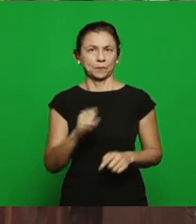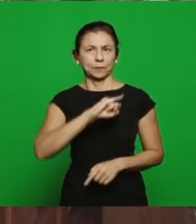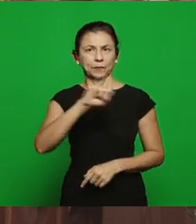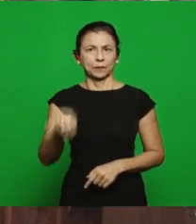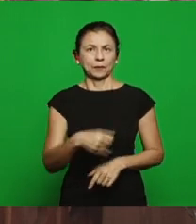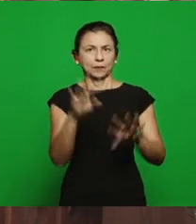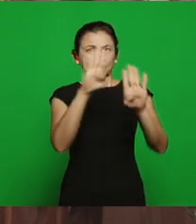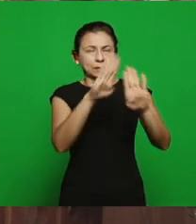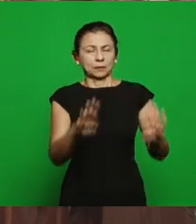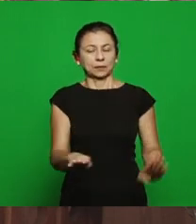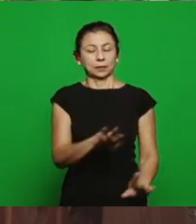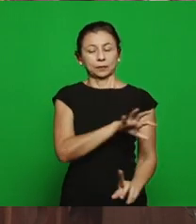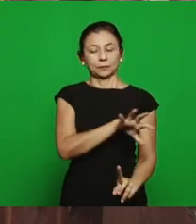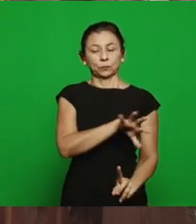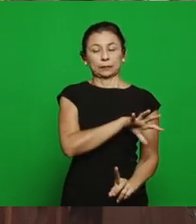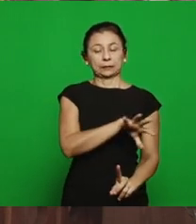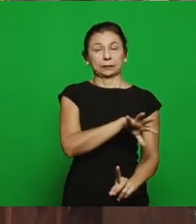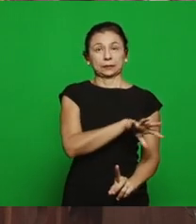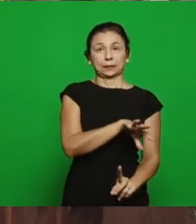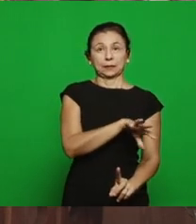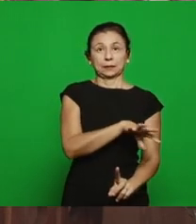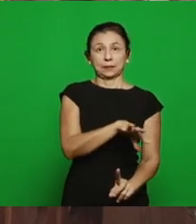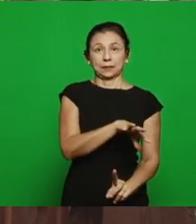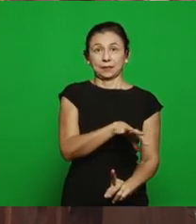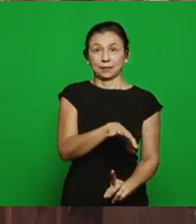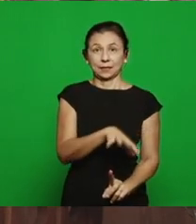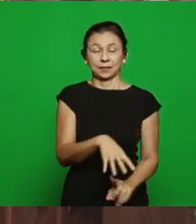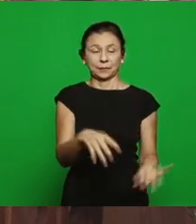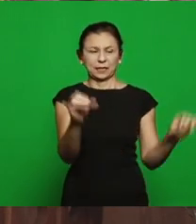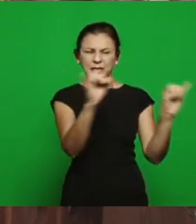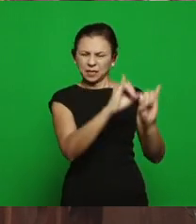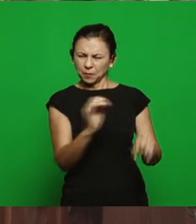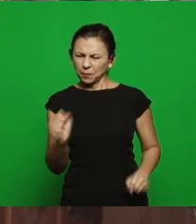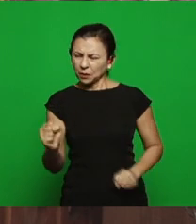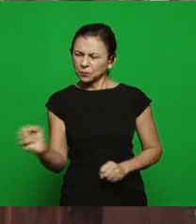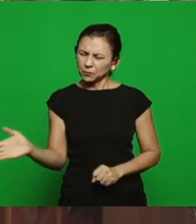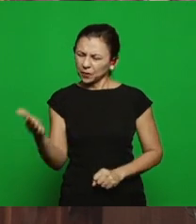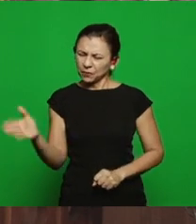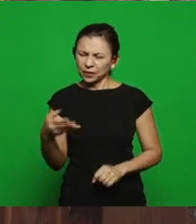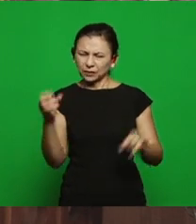to eat of the sacrifice of idolatry, see, she